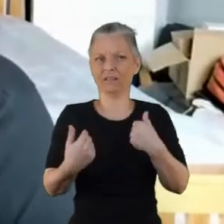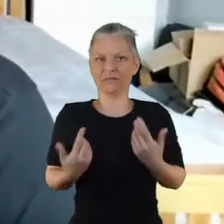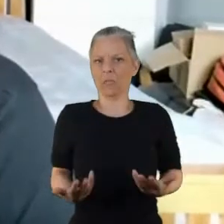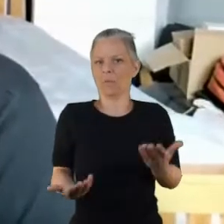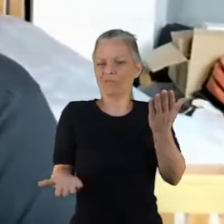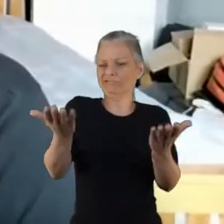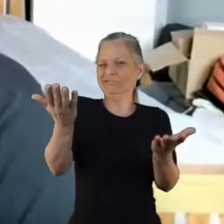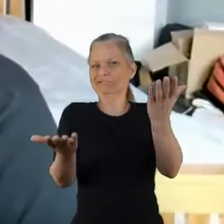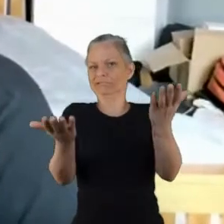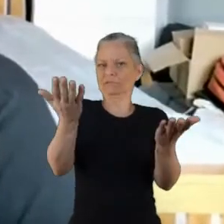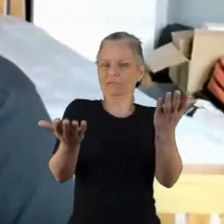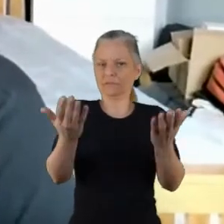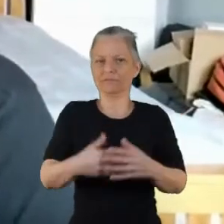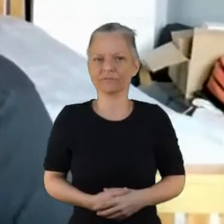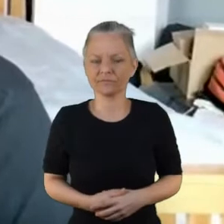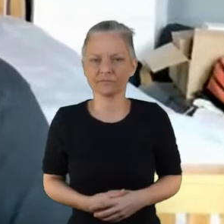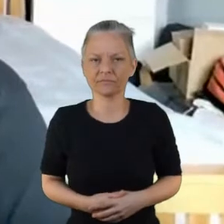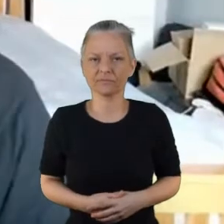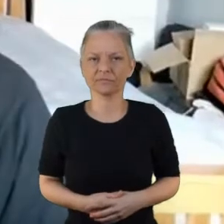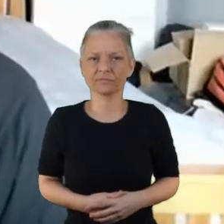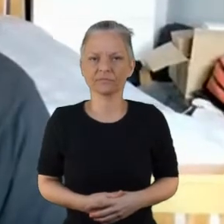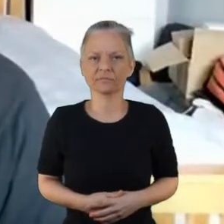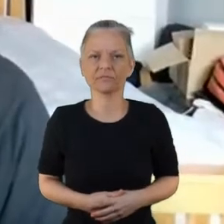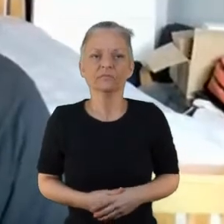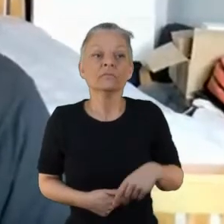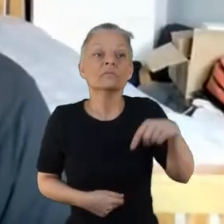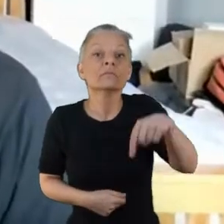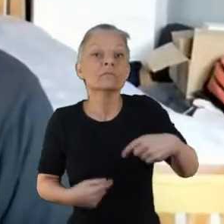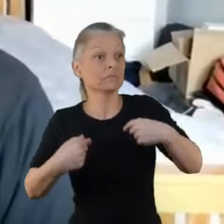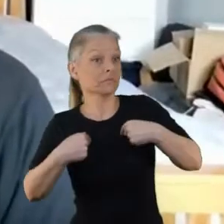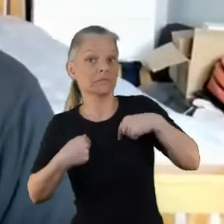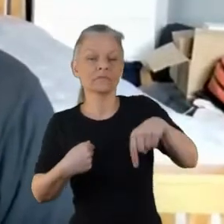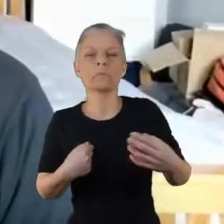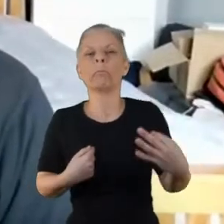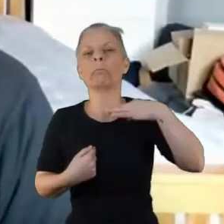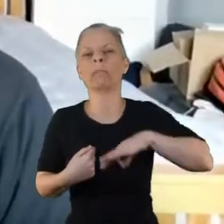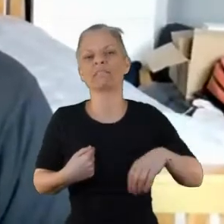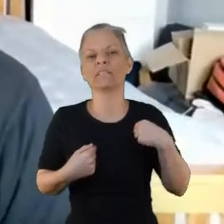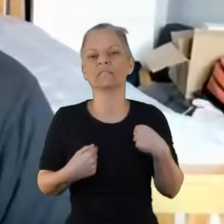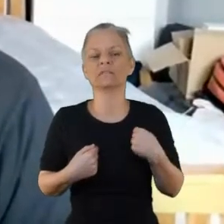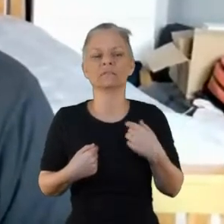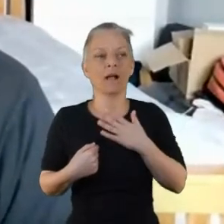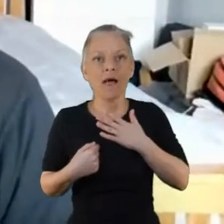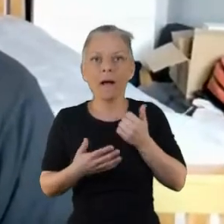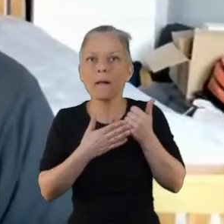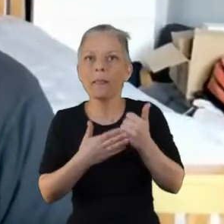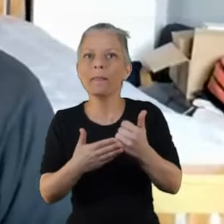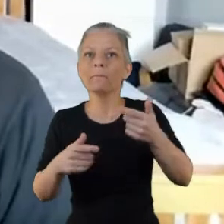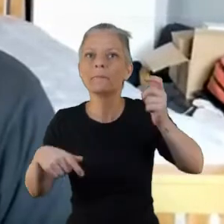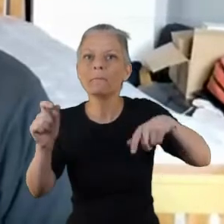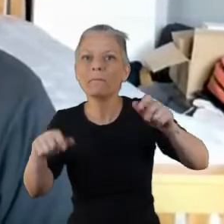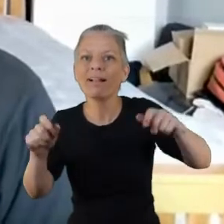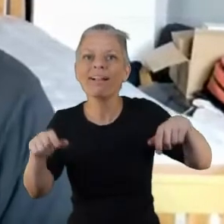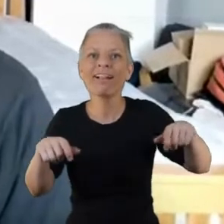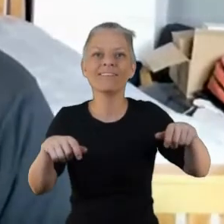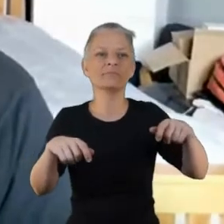but uh the workers as well I mean there's a lot of kind of experience on bothsides in